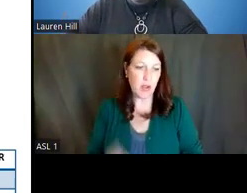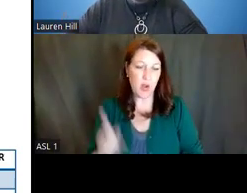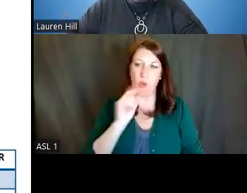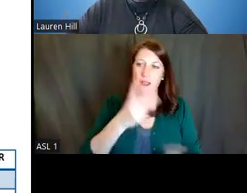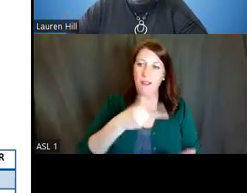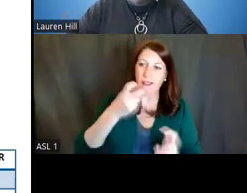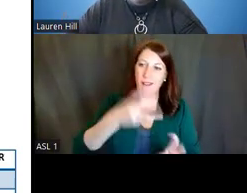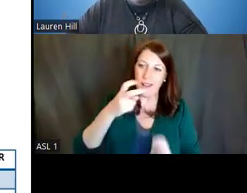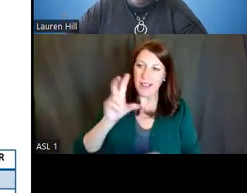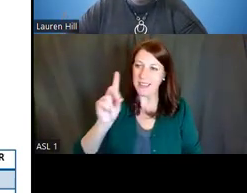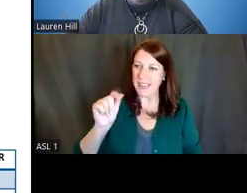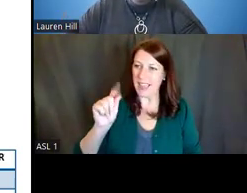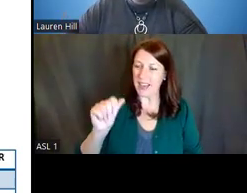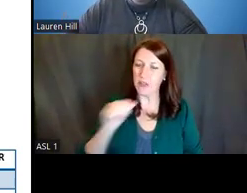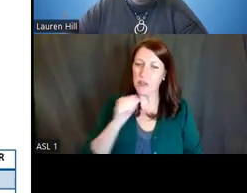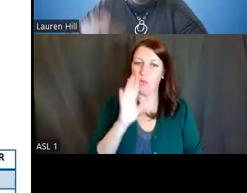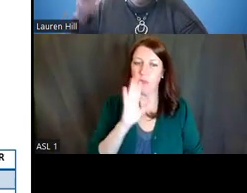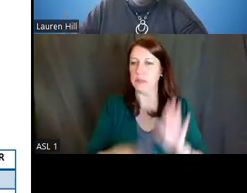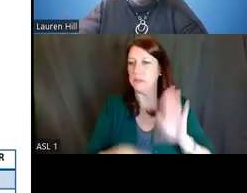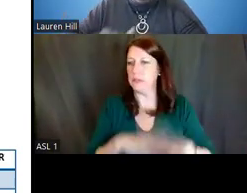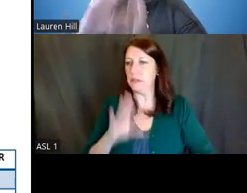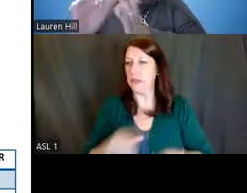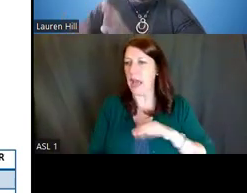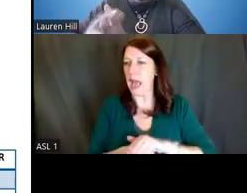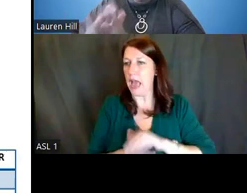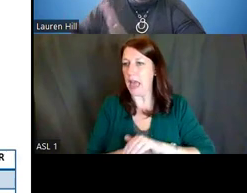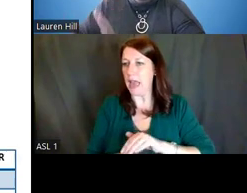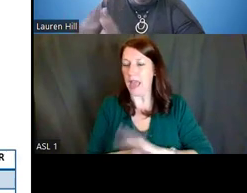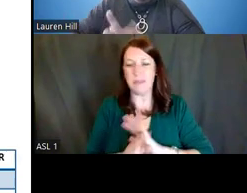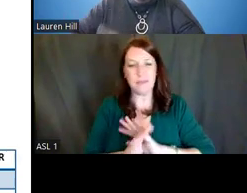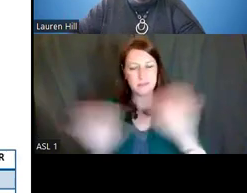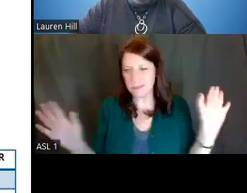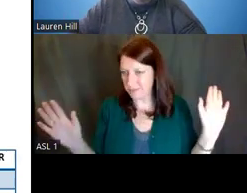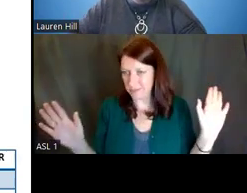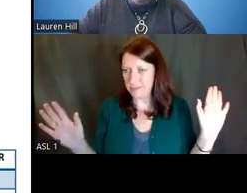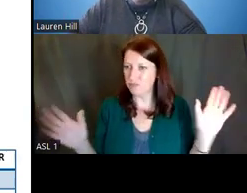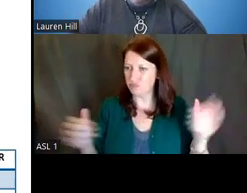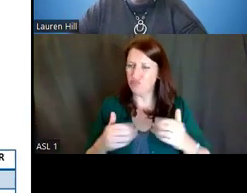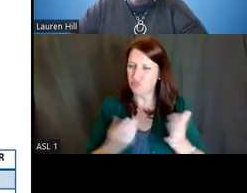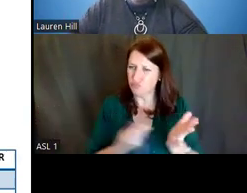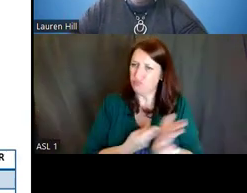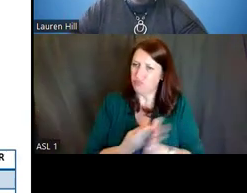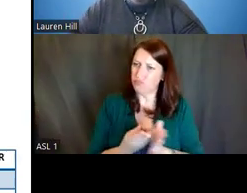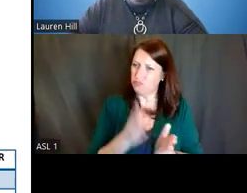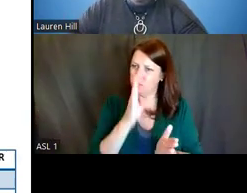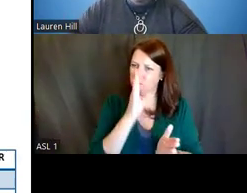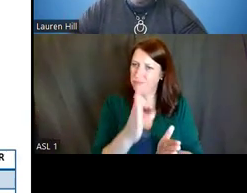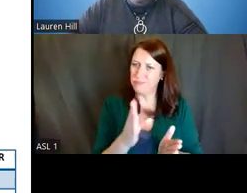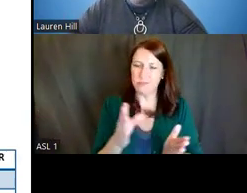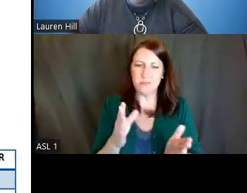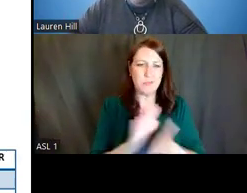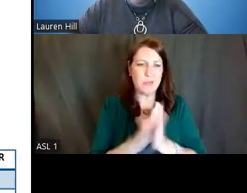so don't try to hide the gaps. Fill them in. Turn those gaps into opportunities. And your mentors should be mentoring.